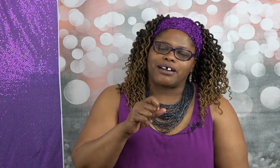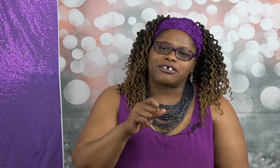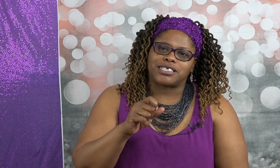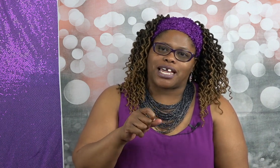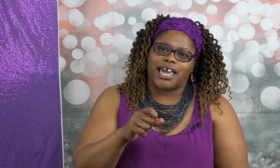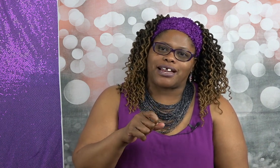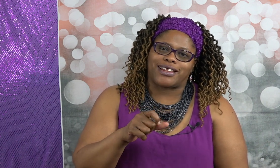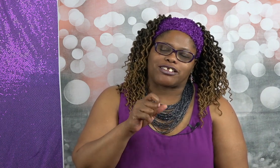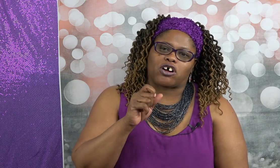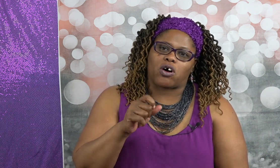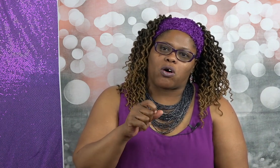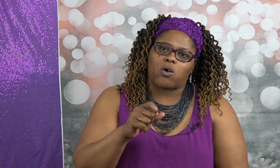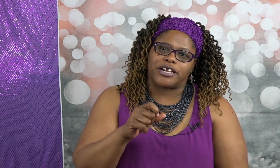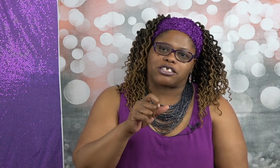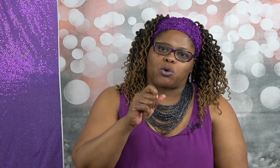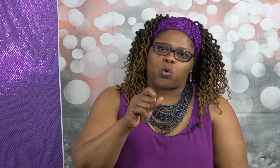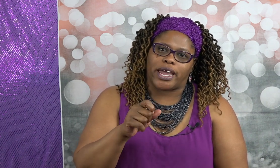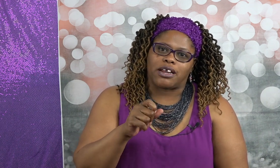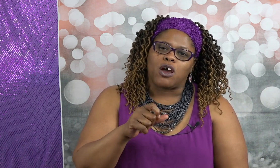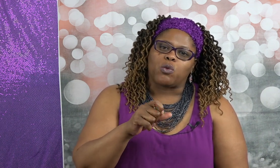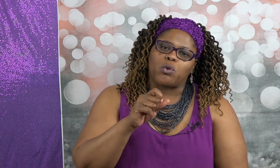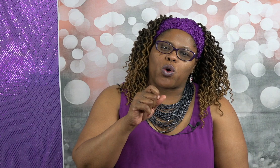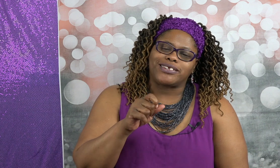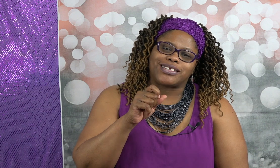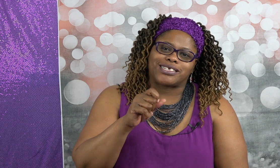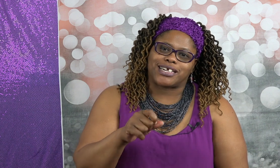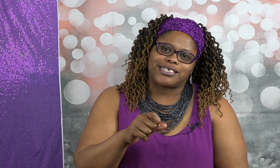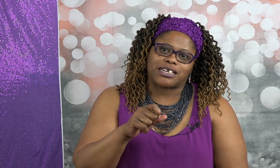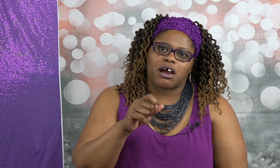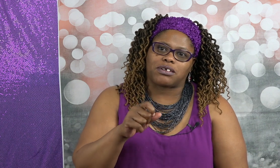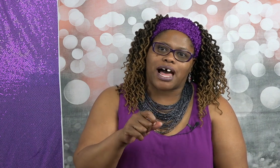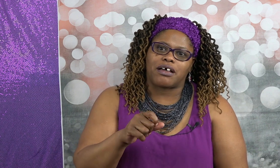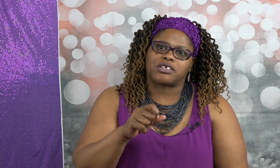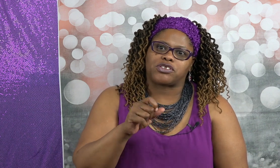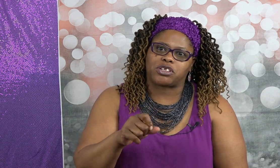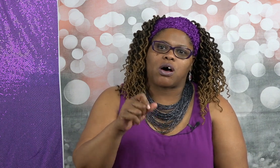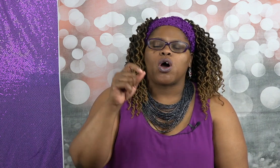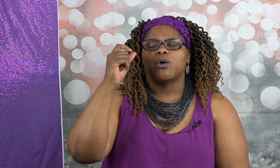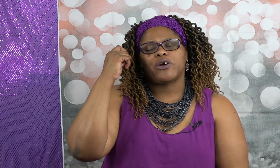understand that the goal is the win we want success in our lives and so we're